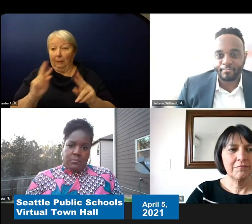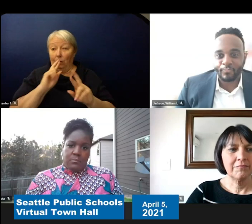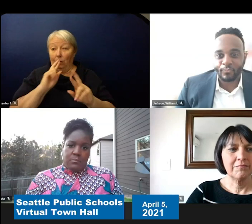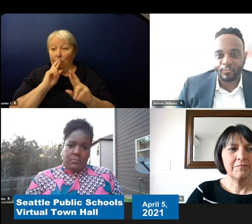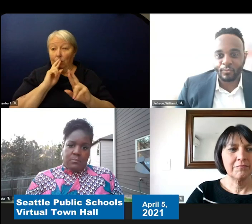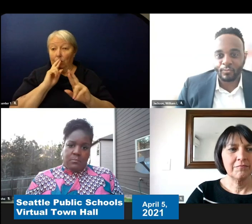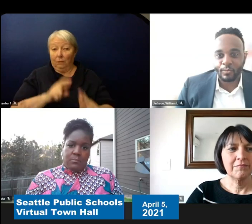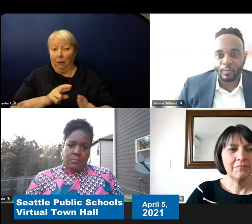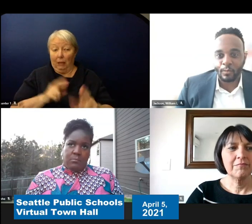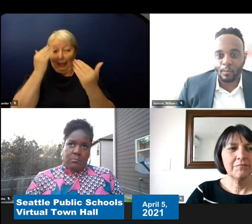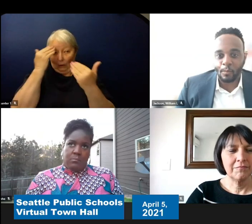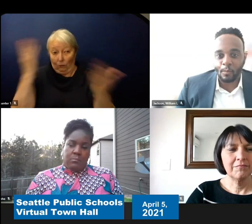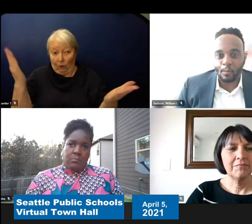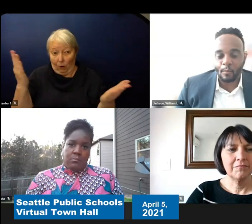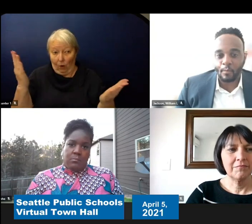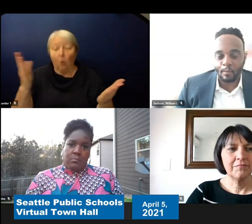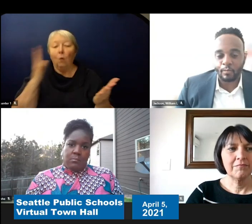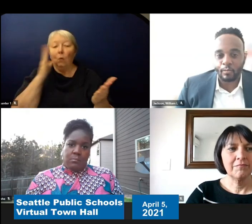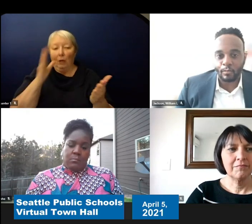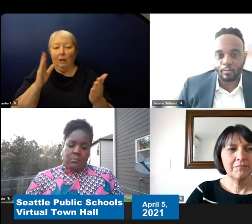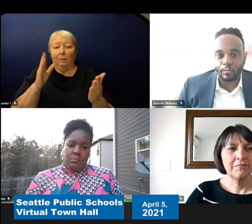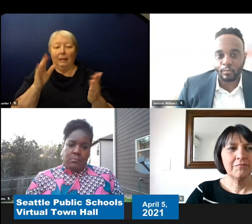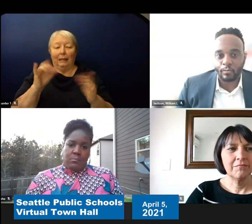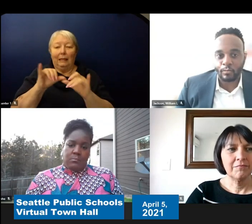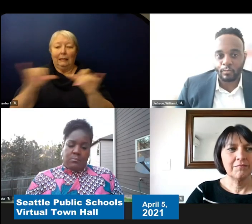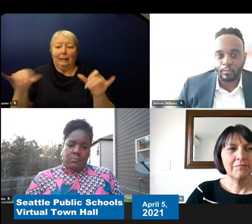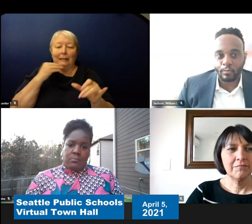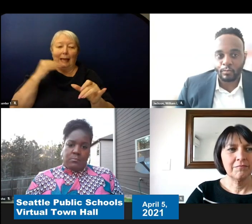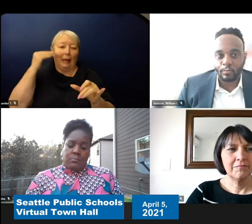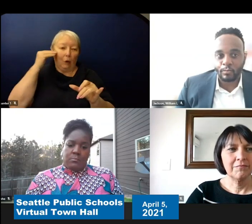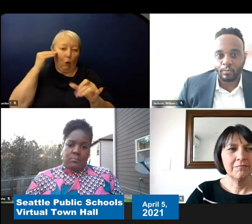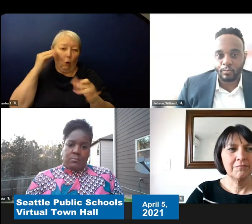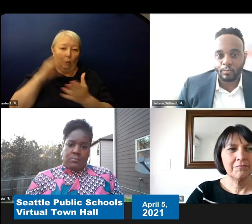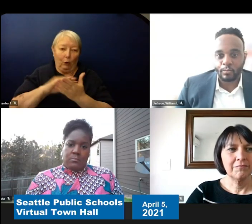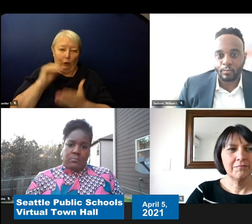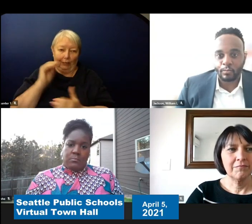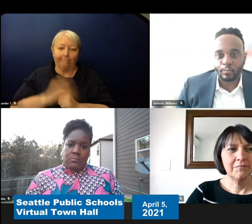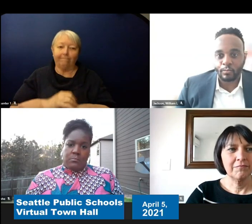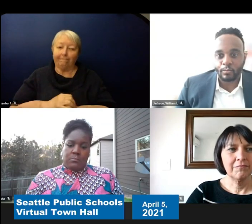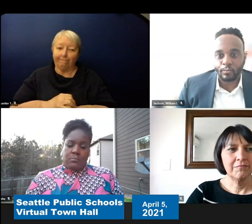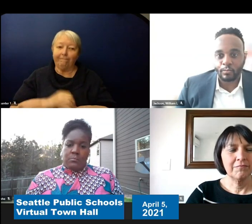to remote learning. And those are all true. The schools and principals are actually working really